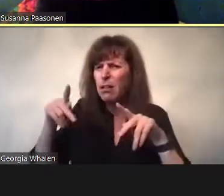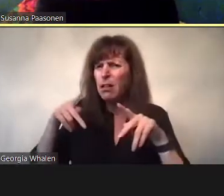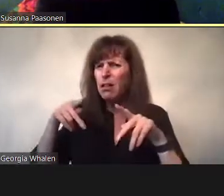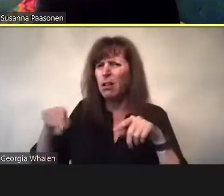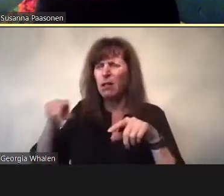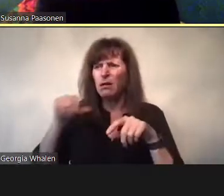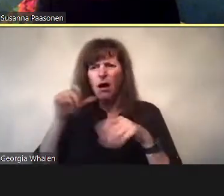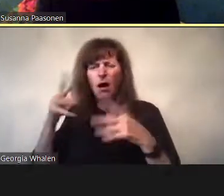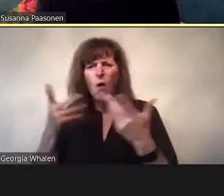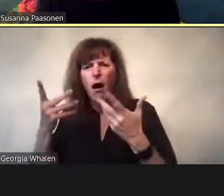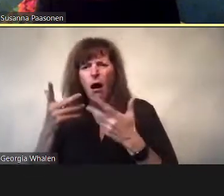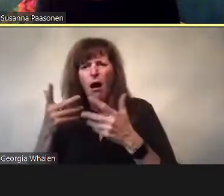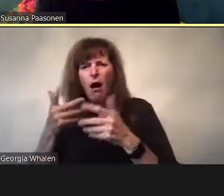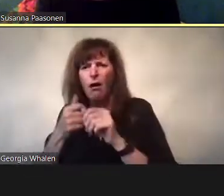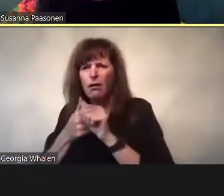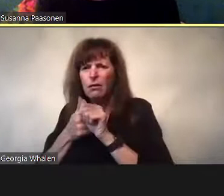So in the sense, it can be harmful becuase warnings enable outing.